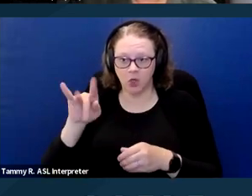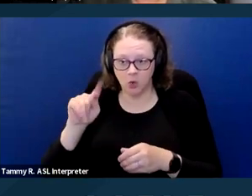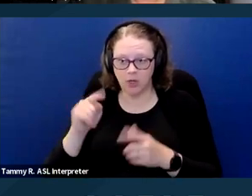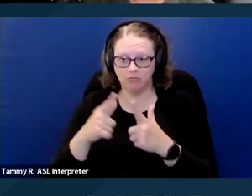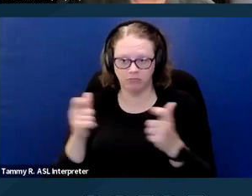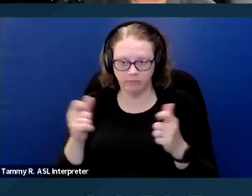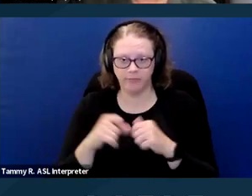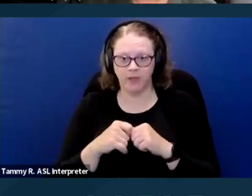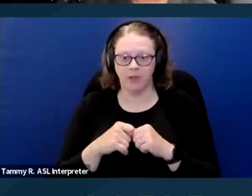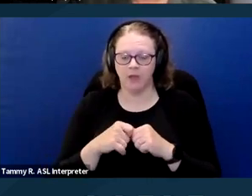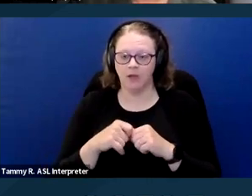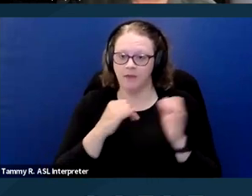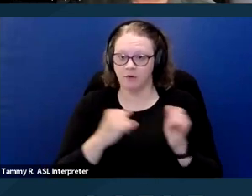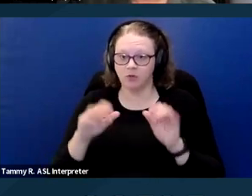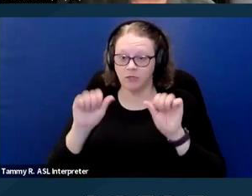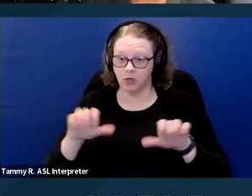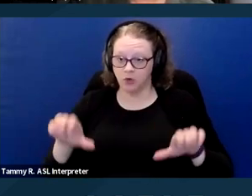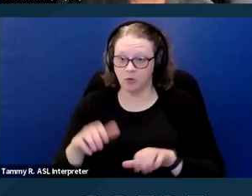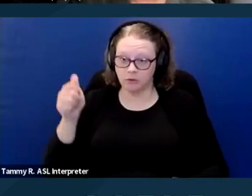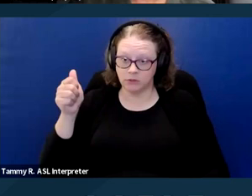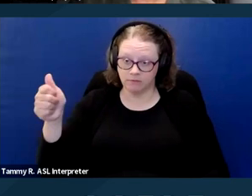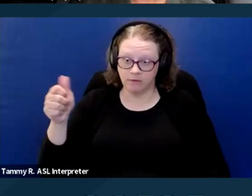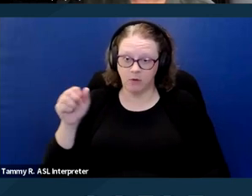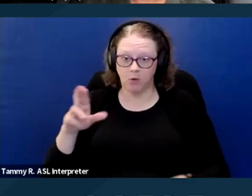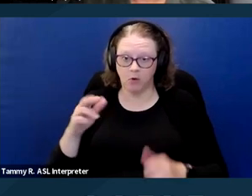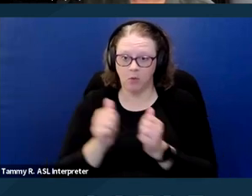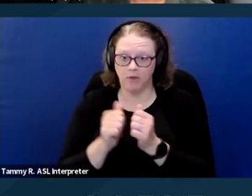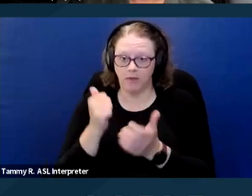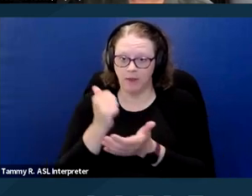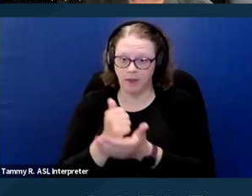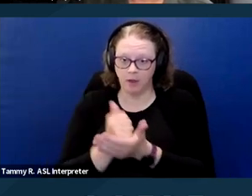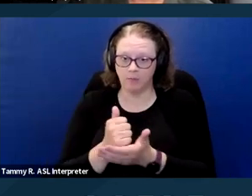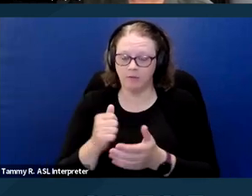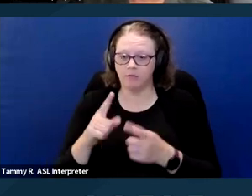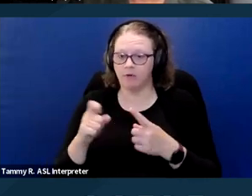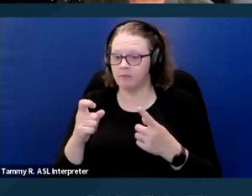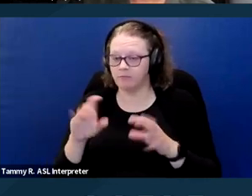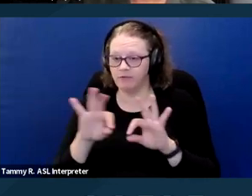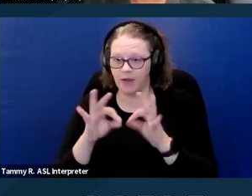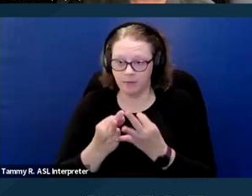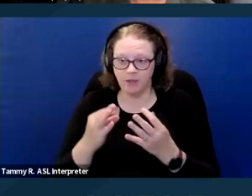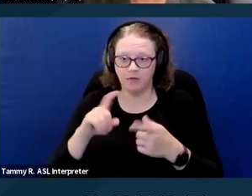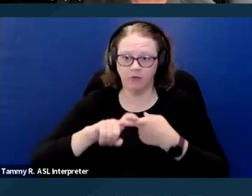The individual can do this on their own or with the assistance of family, friends, volunteers or service providers.